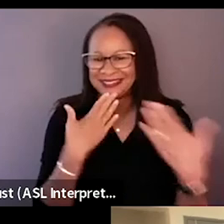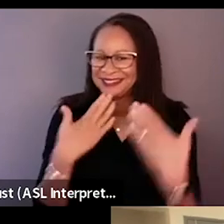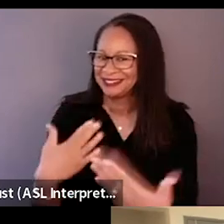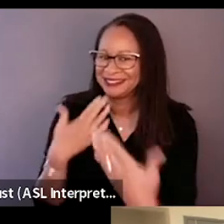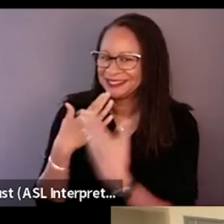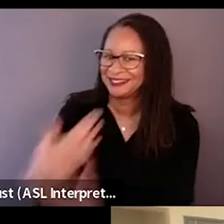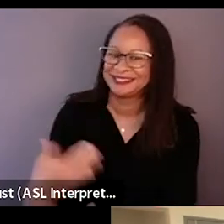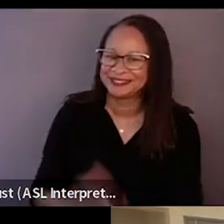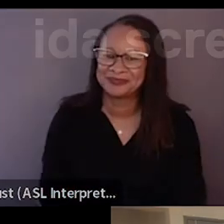Okay.